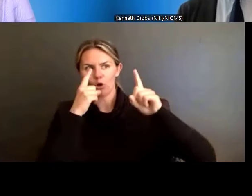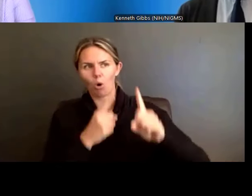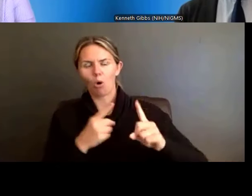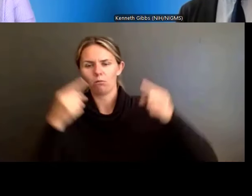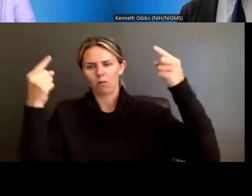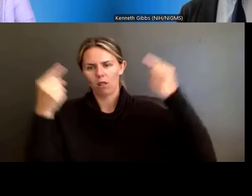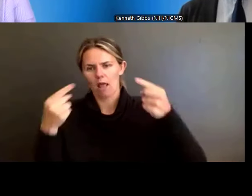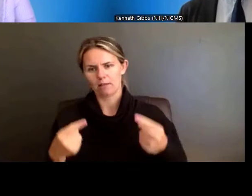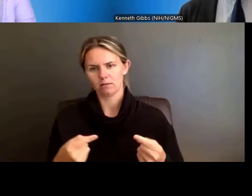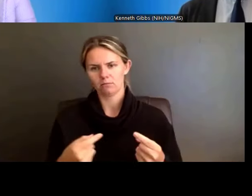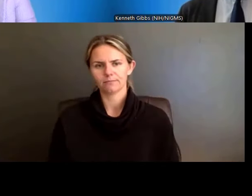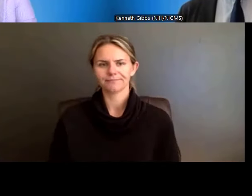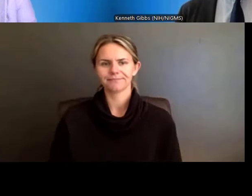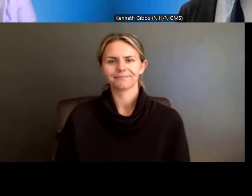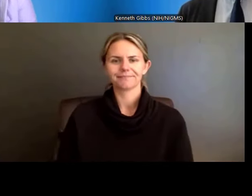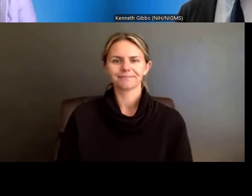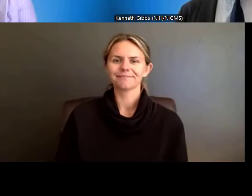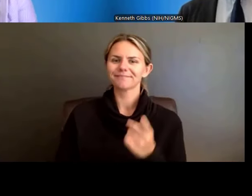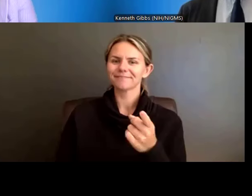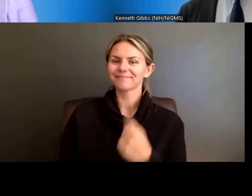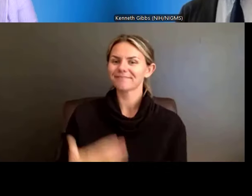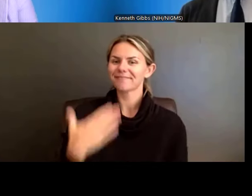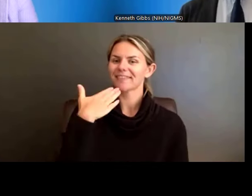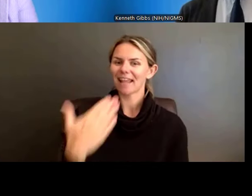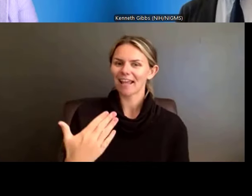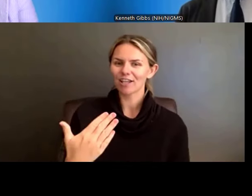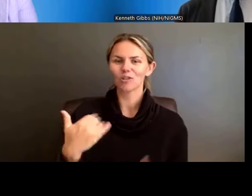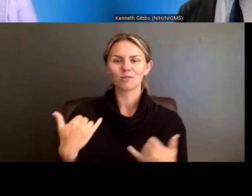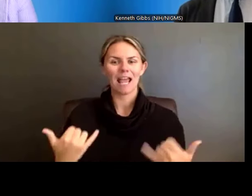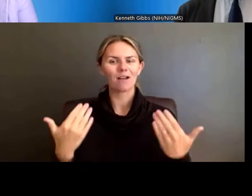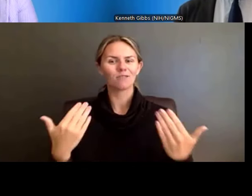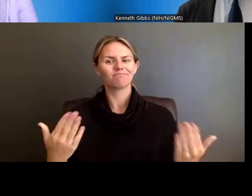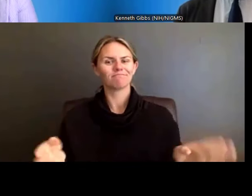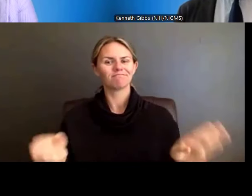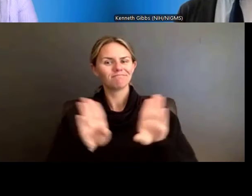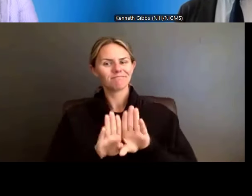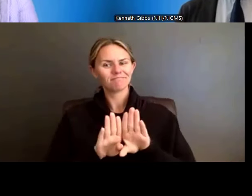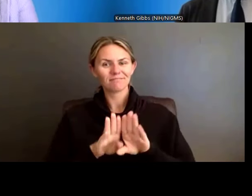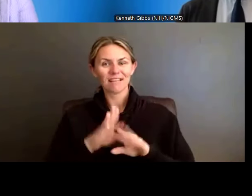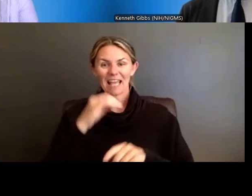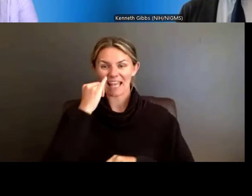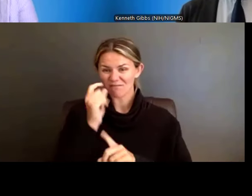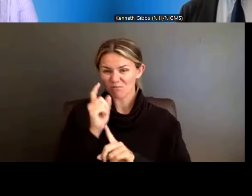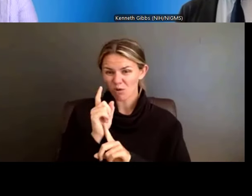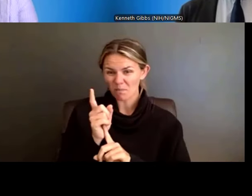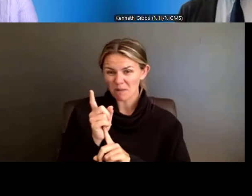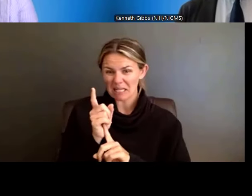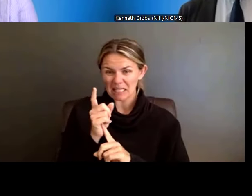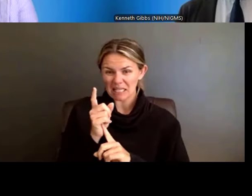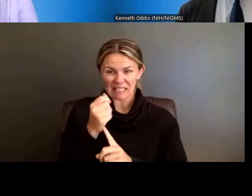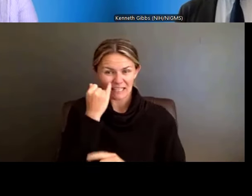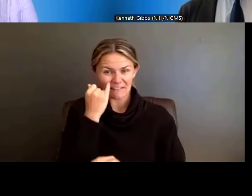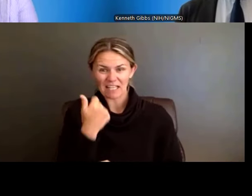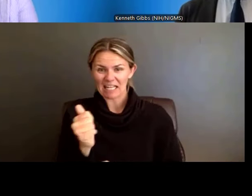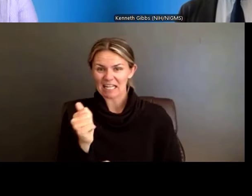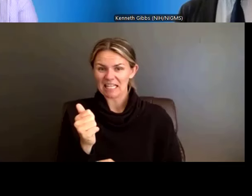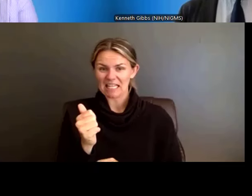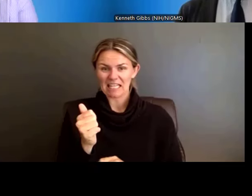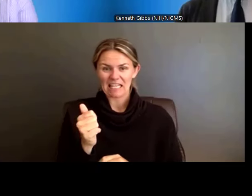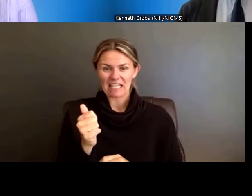Dr. Anissa Brown: Thank you. So, I am going to wrap us up, and then if we have a minute or two, if there's anything in the Q and A,